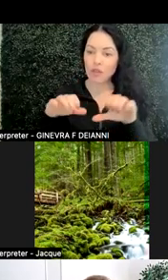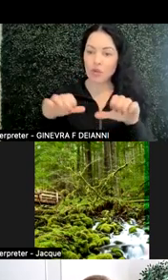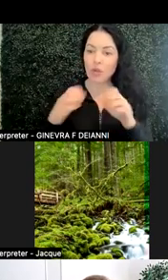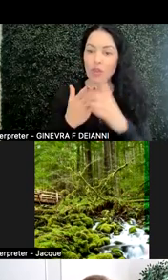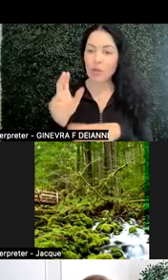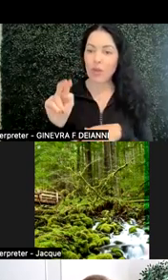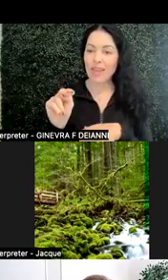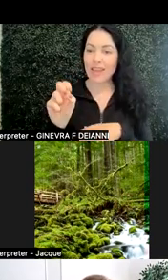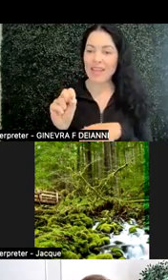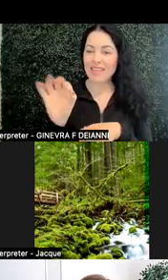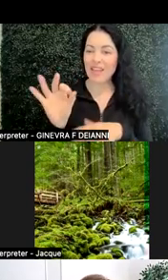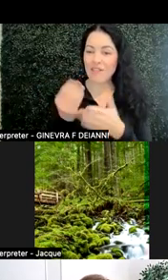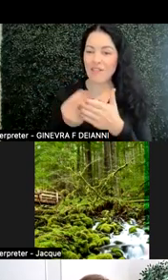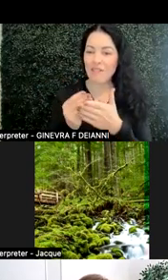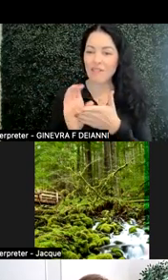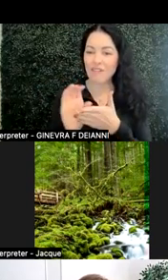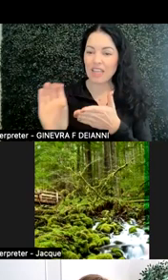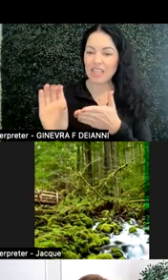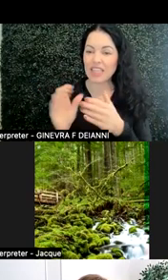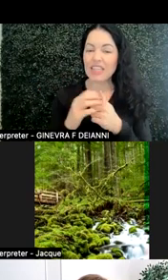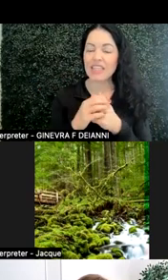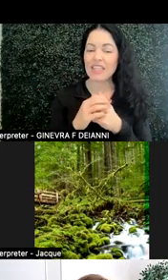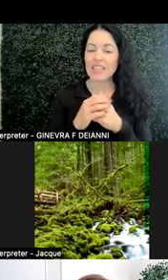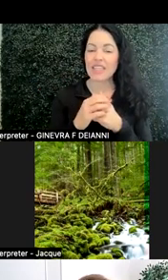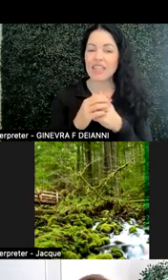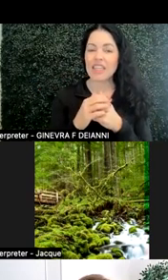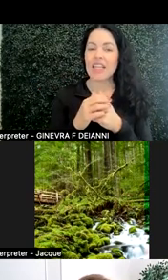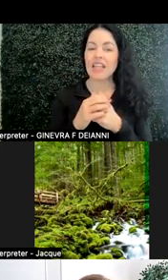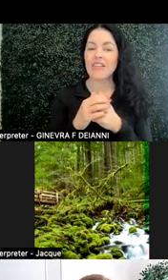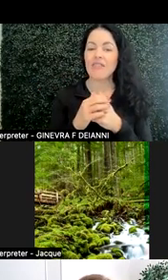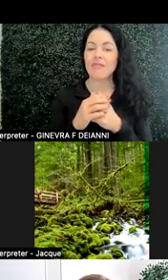Foundation funding that falls under their Includes Initiative.